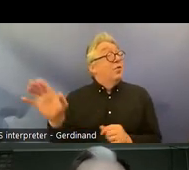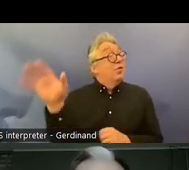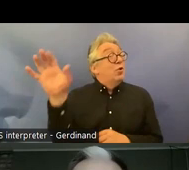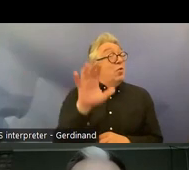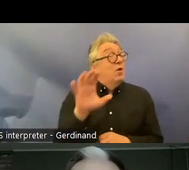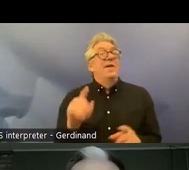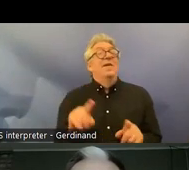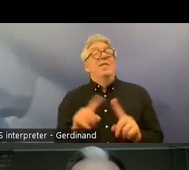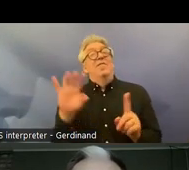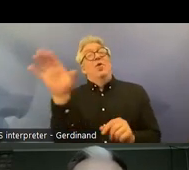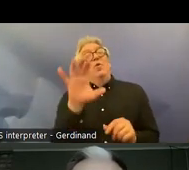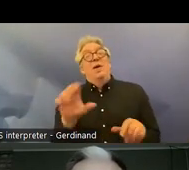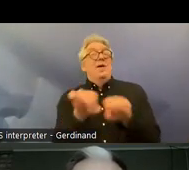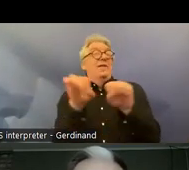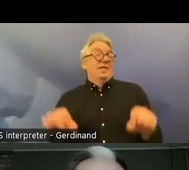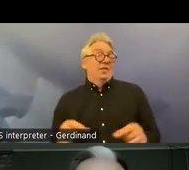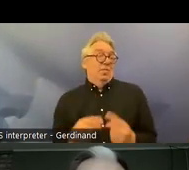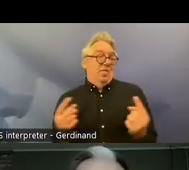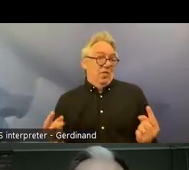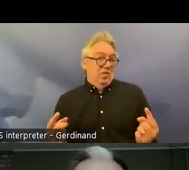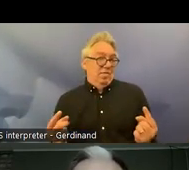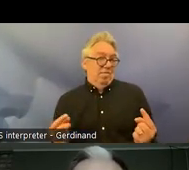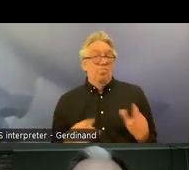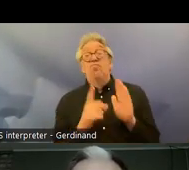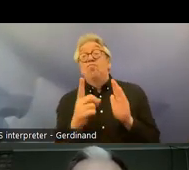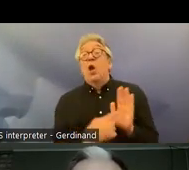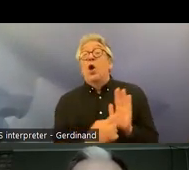countries in Denmark uh has chosen passive